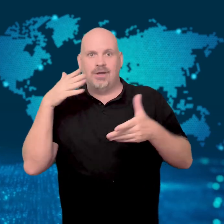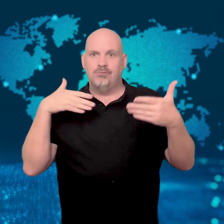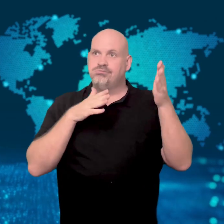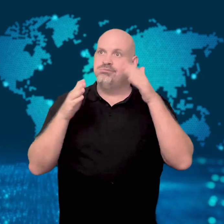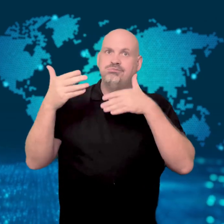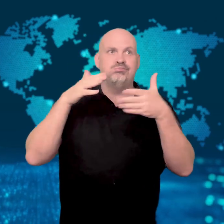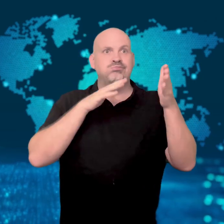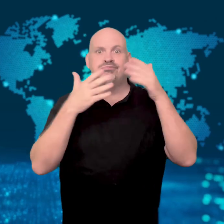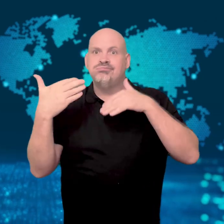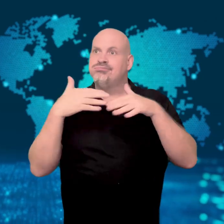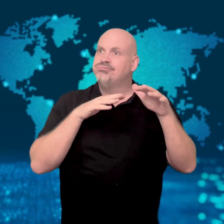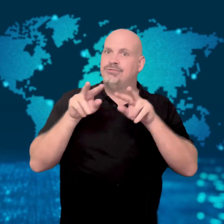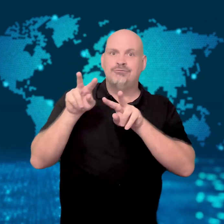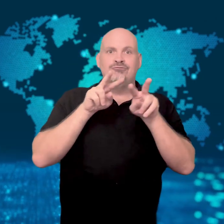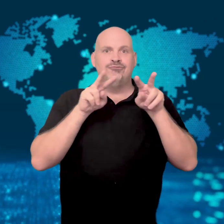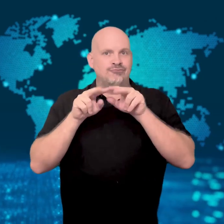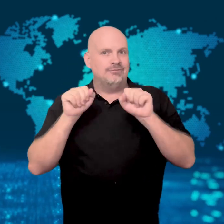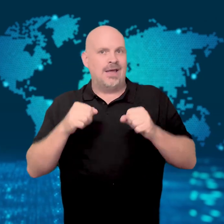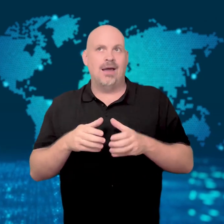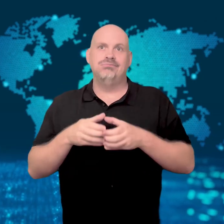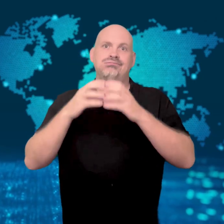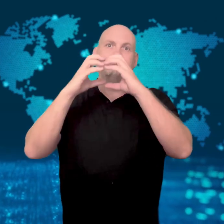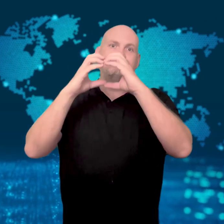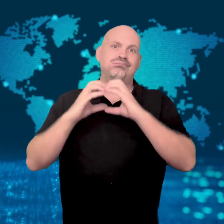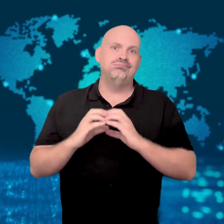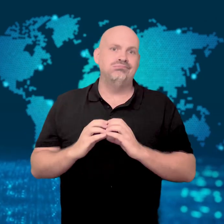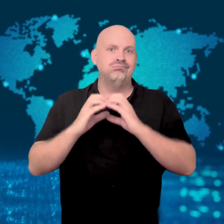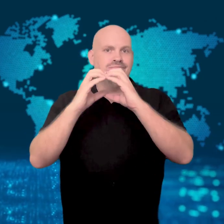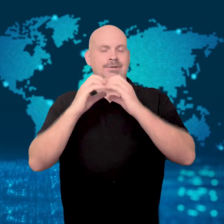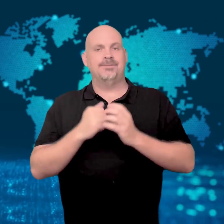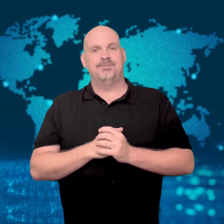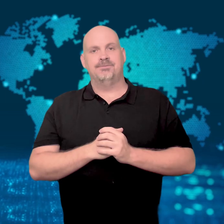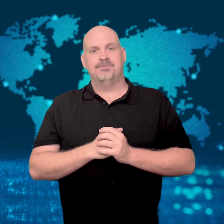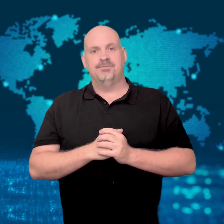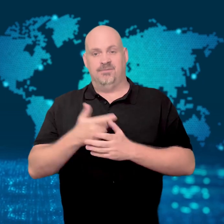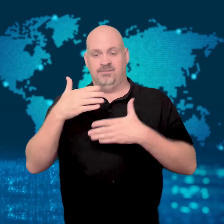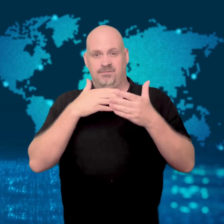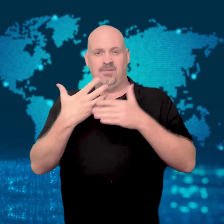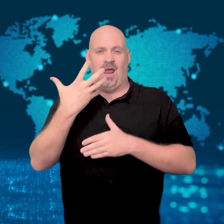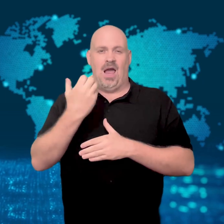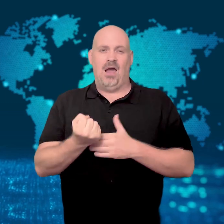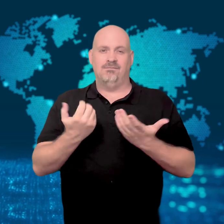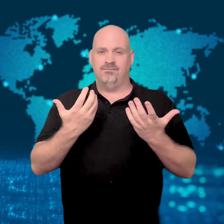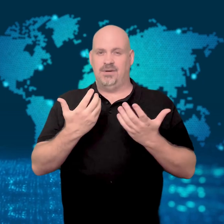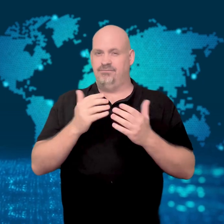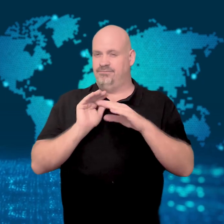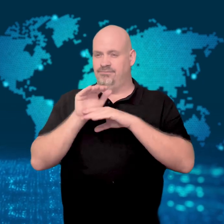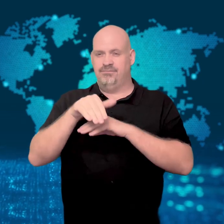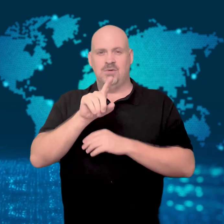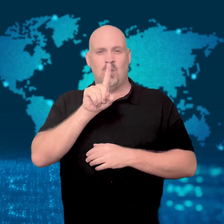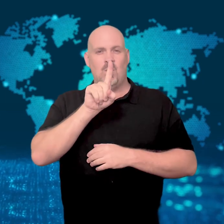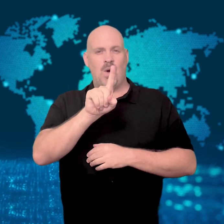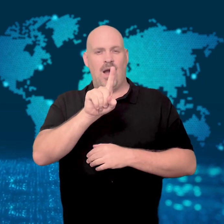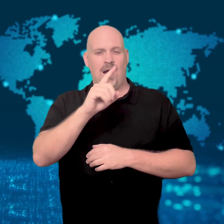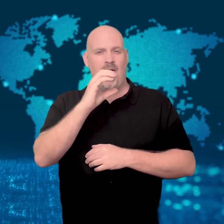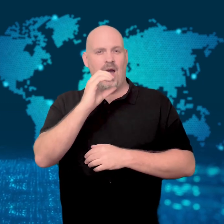There were more than 100 species, including clown fish, angel fish, trigger fish,